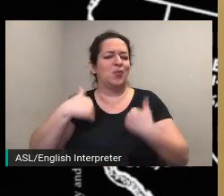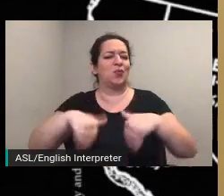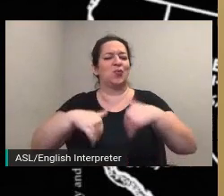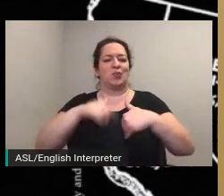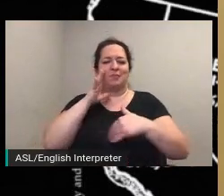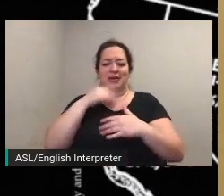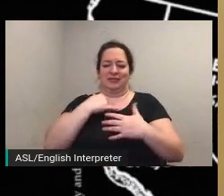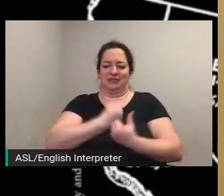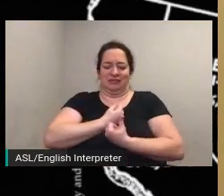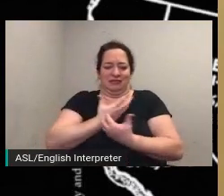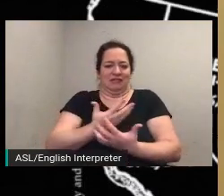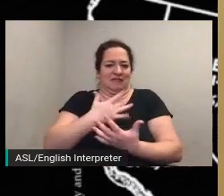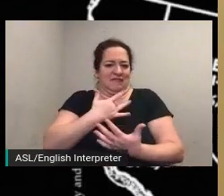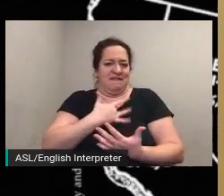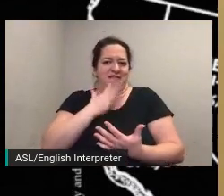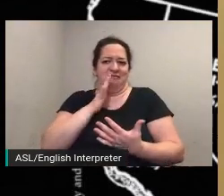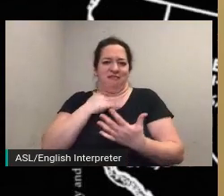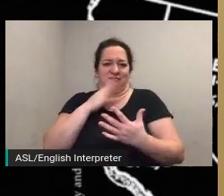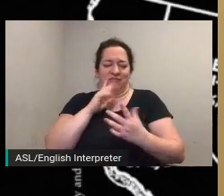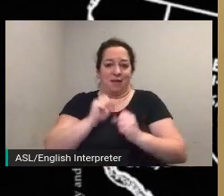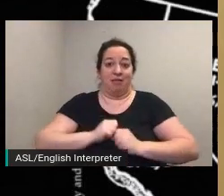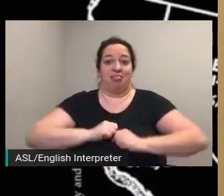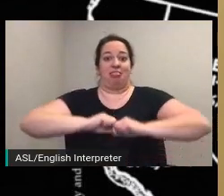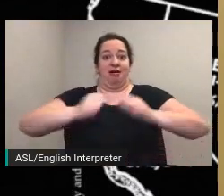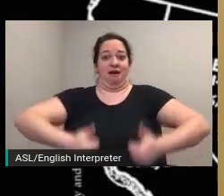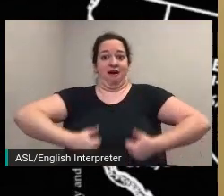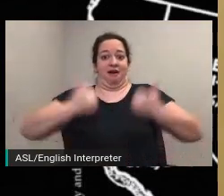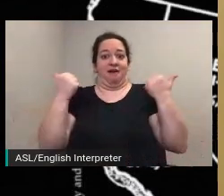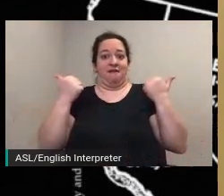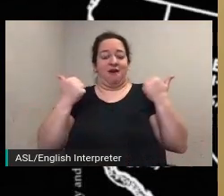at the harvard university the environmental systems research